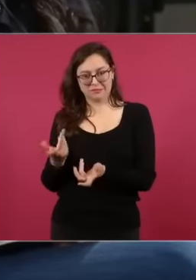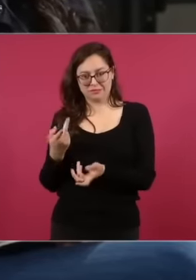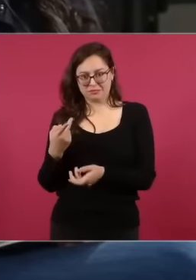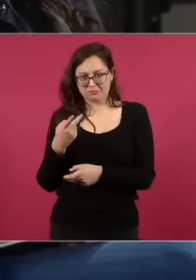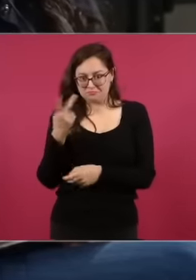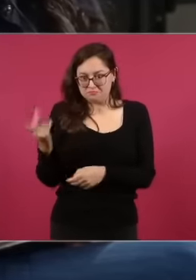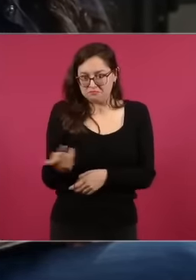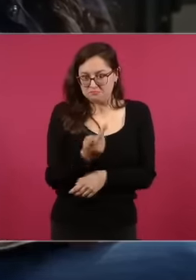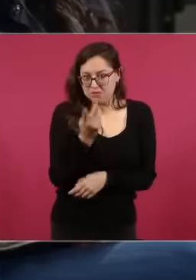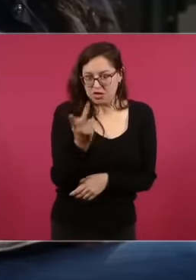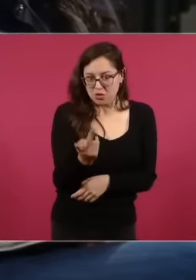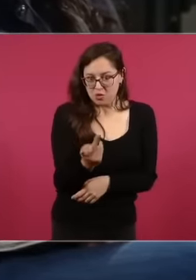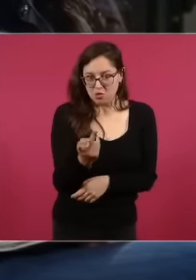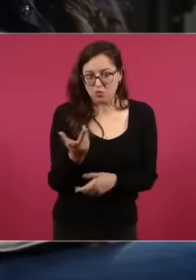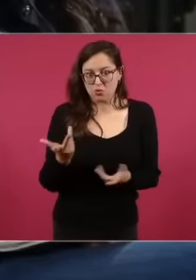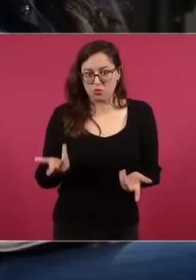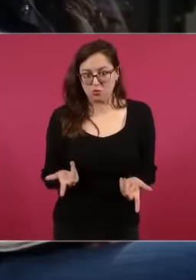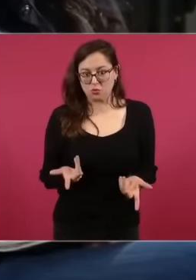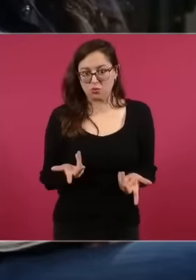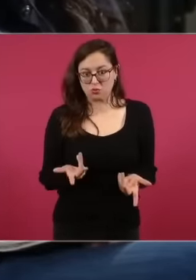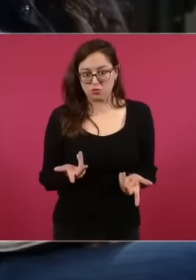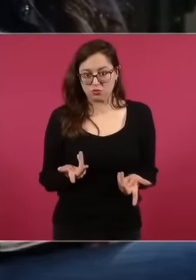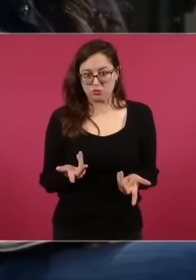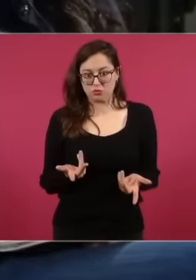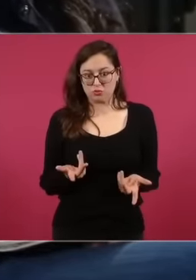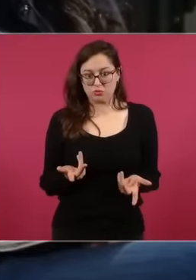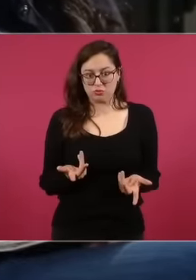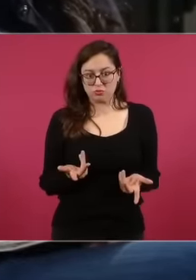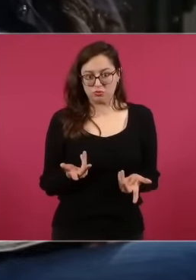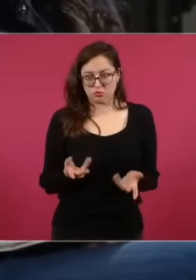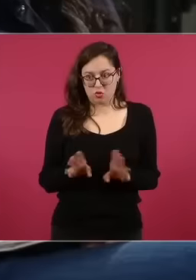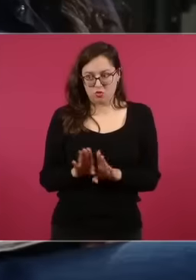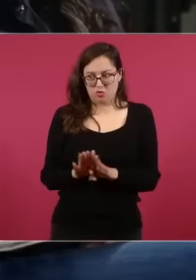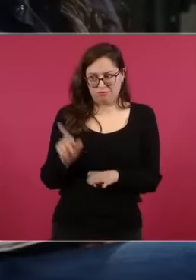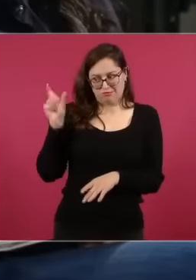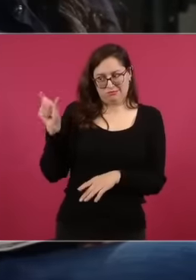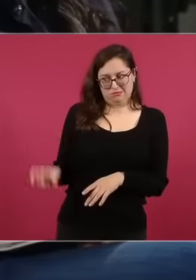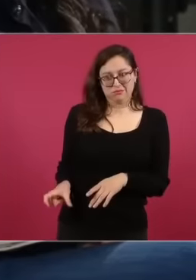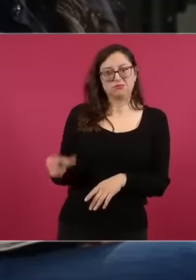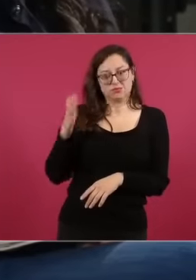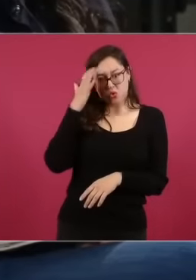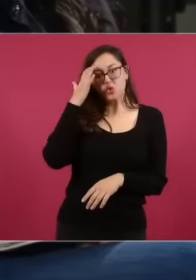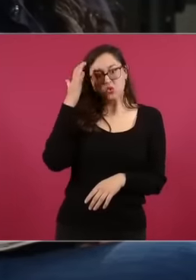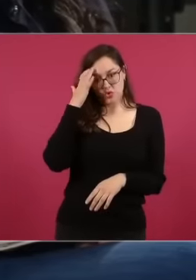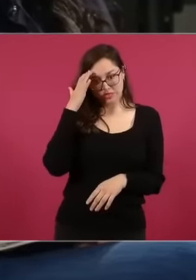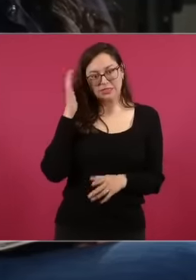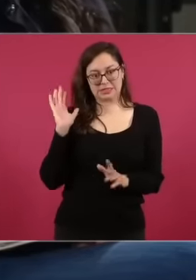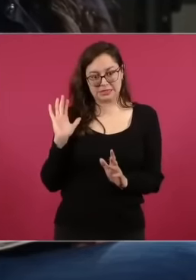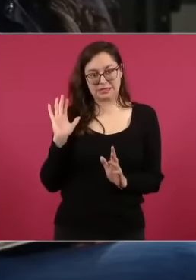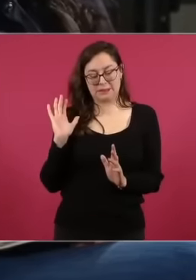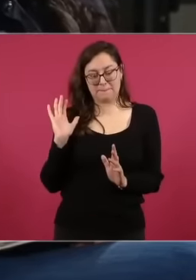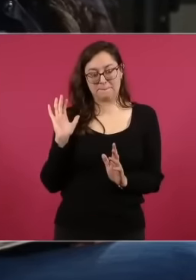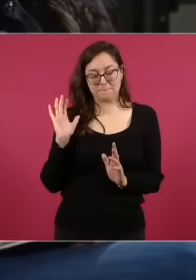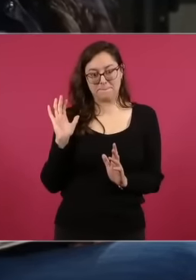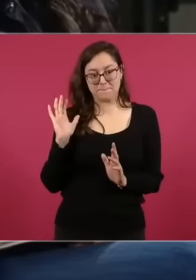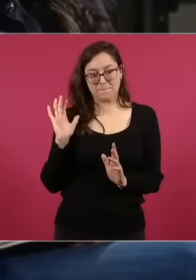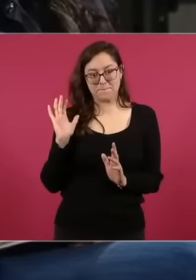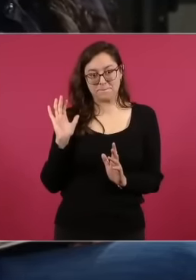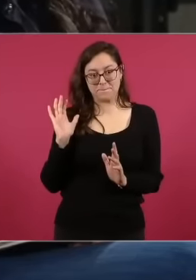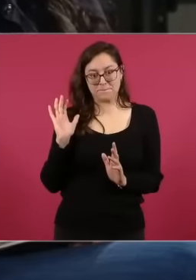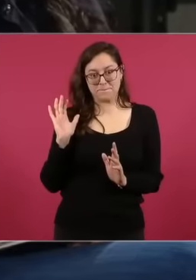and you know he said it a few moments ago eh he knows eh he knows how these